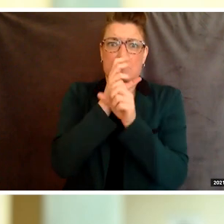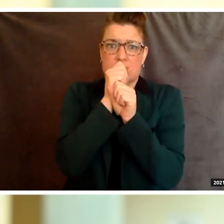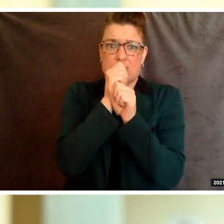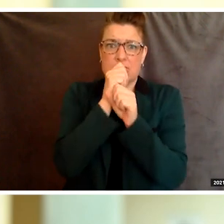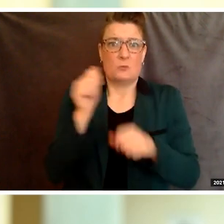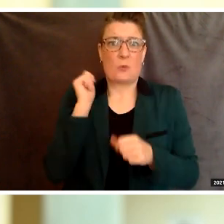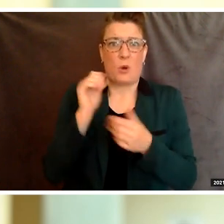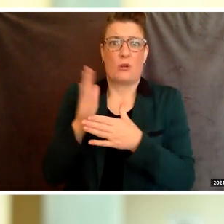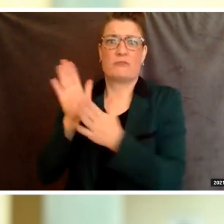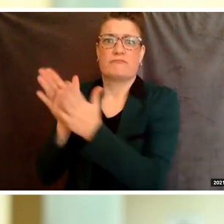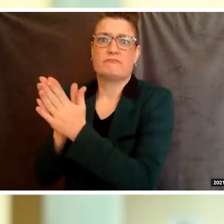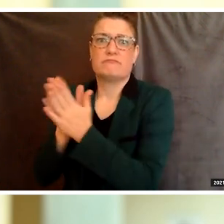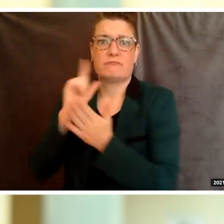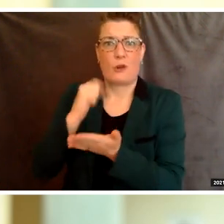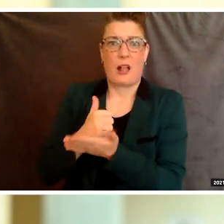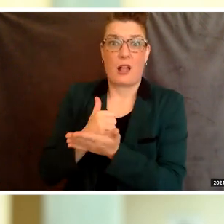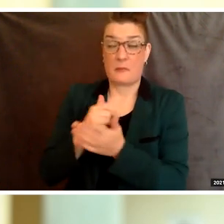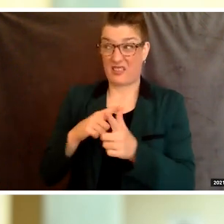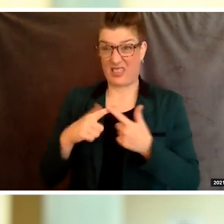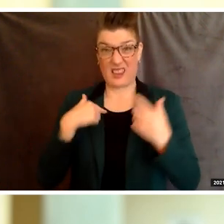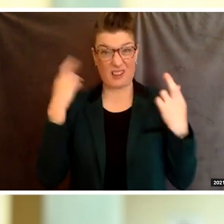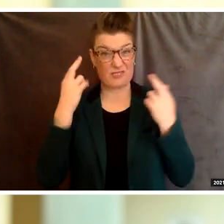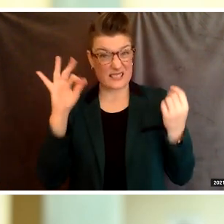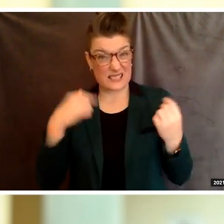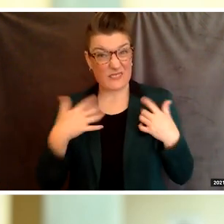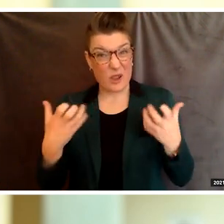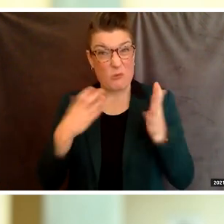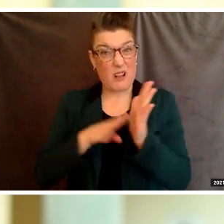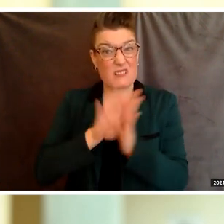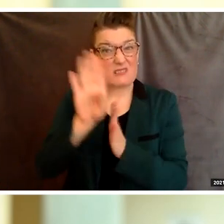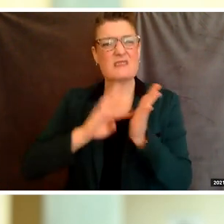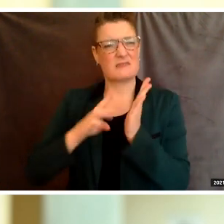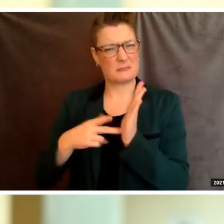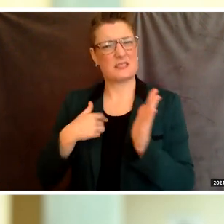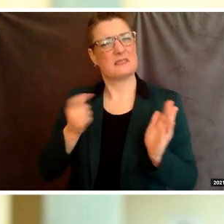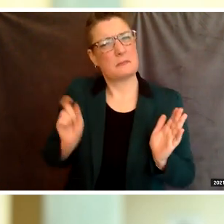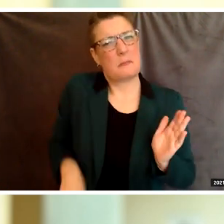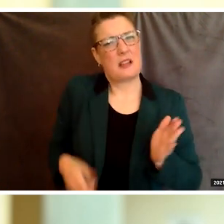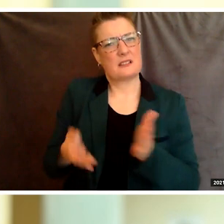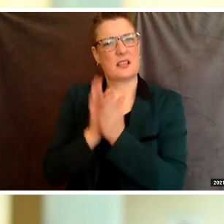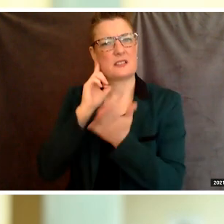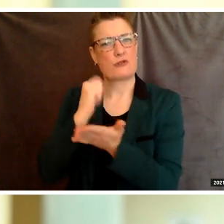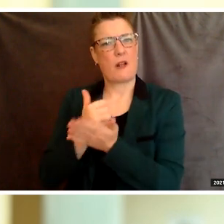but then I realized that if I wanted to excel, I needed to ask for help. My professors turned out